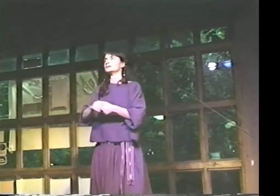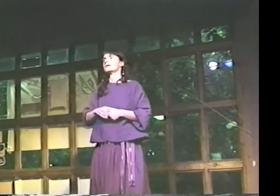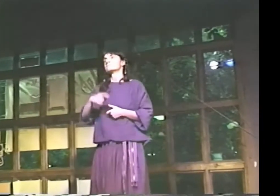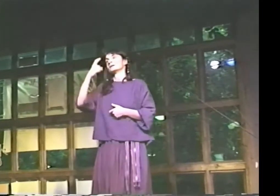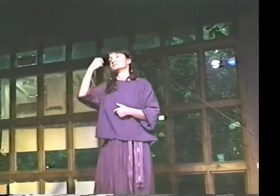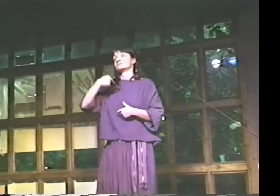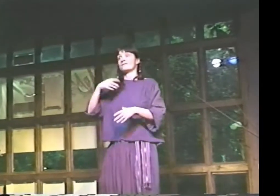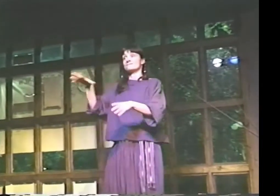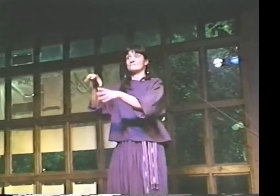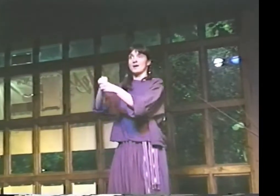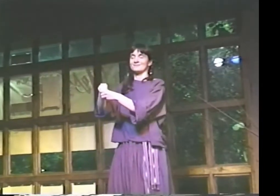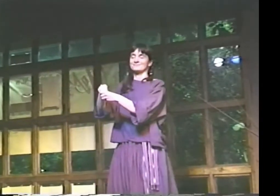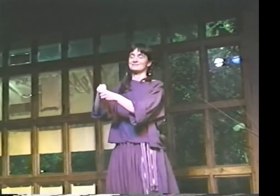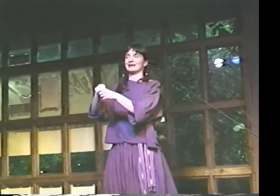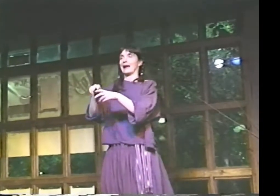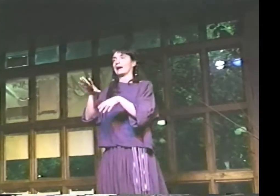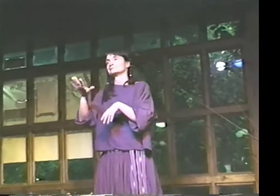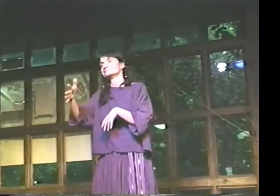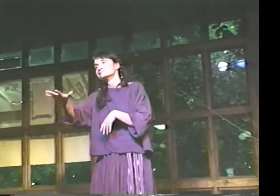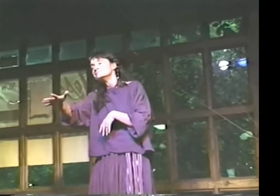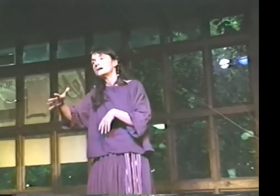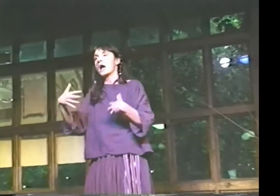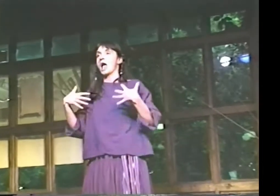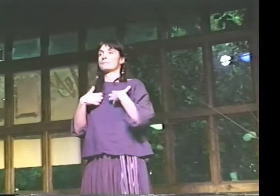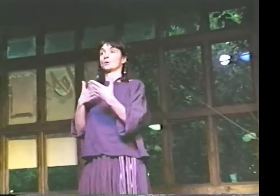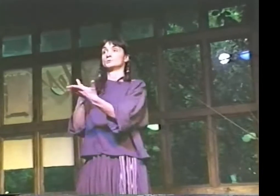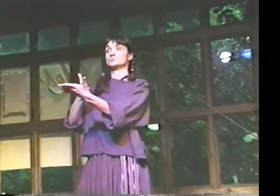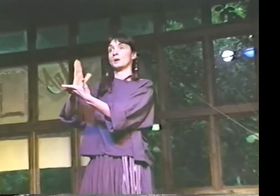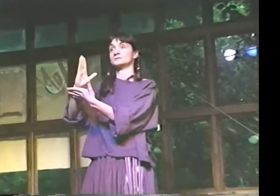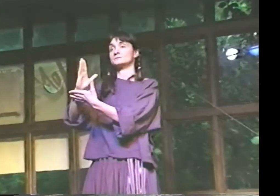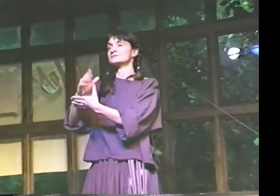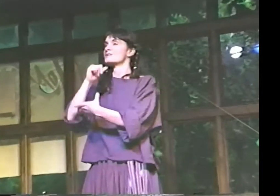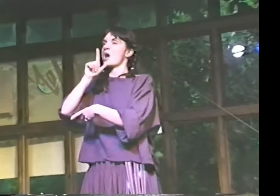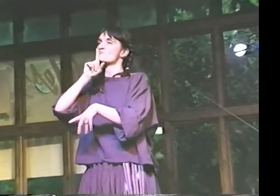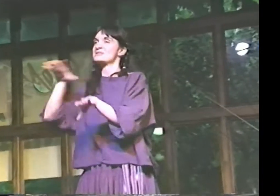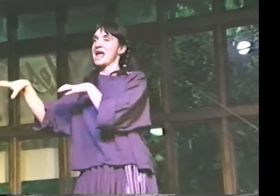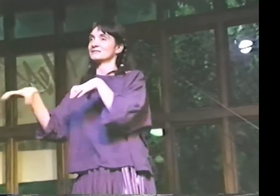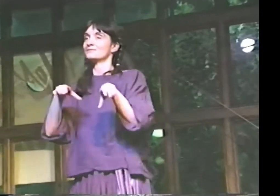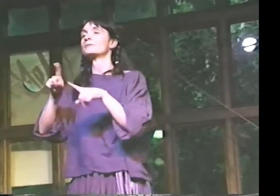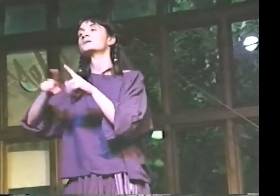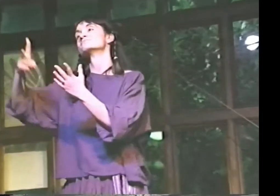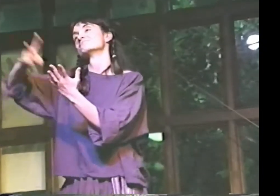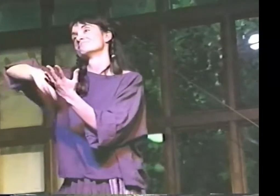IT'S REALLY IMPORTANT FOR ME TO SHARE THIS WITH YOU BECAUSE I'VE BEEN PRETTY INVOLVED WITH ANIMAL RIGHTS.